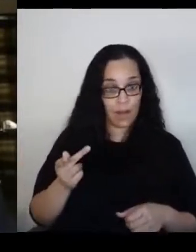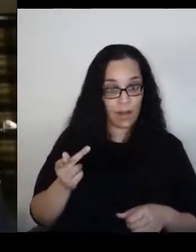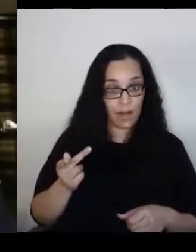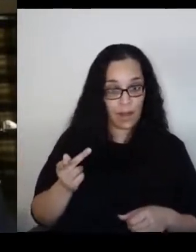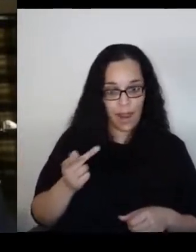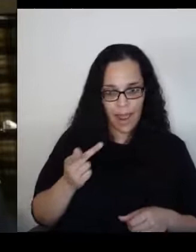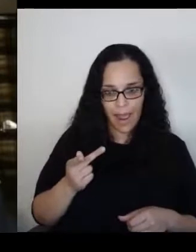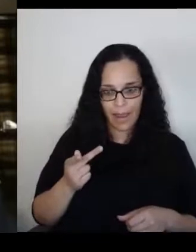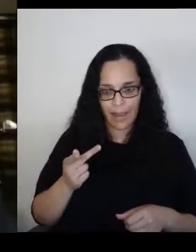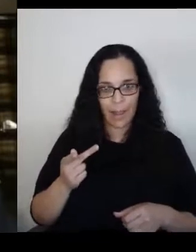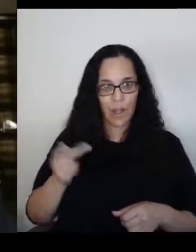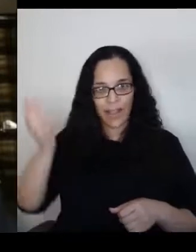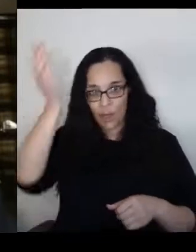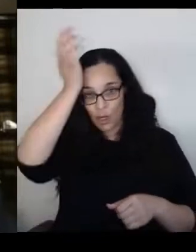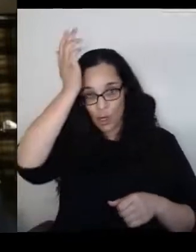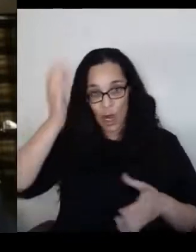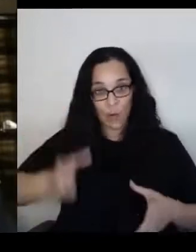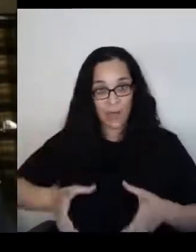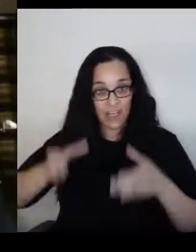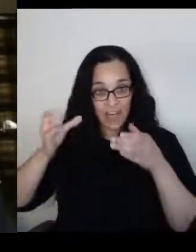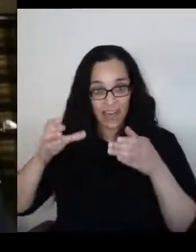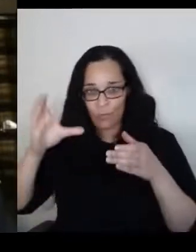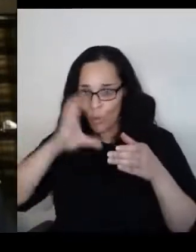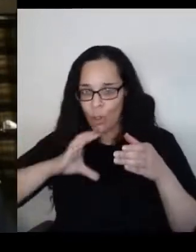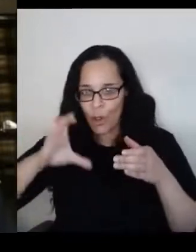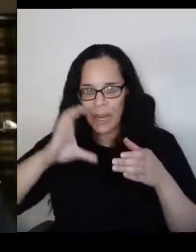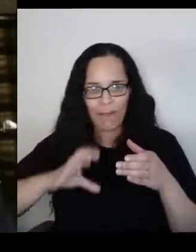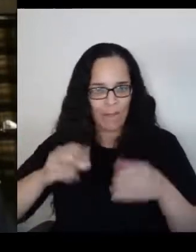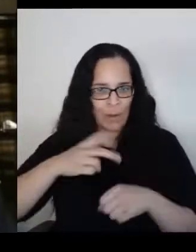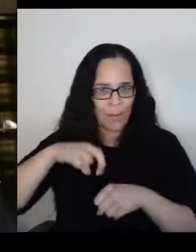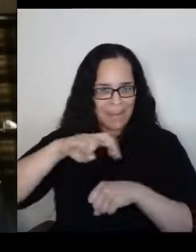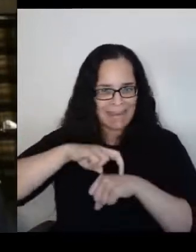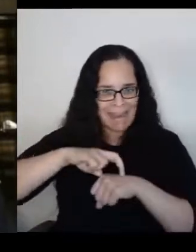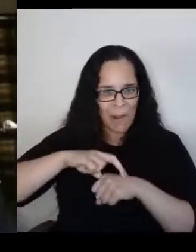to find moldy potato skins to eat